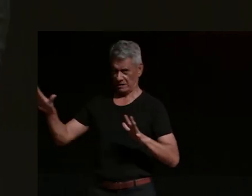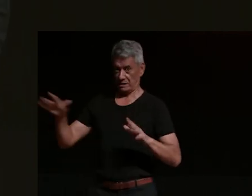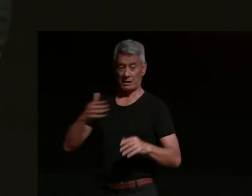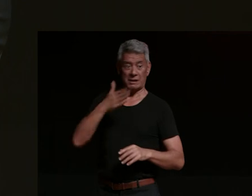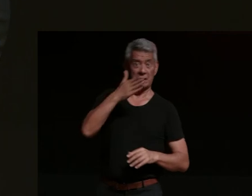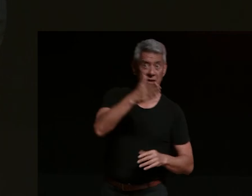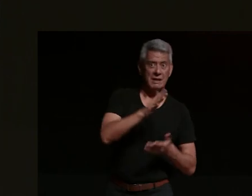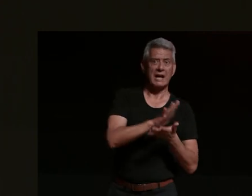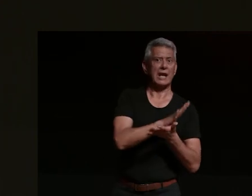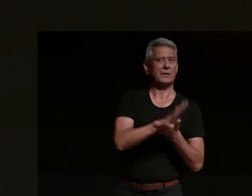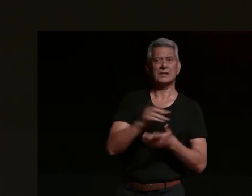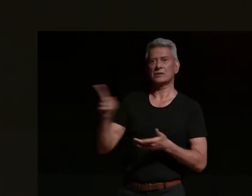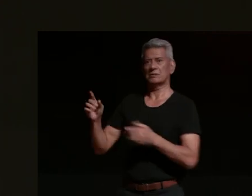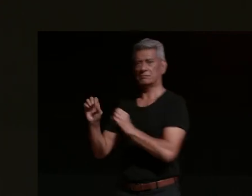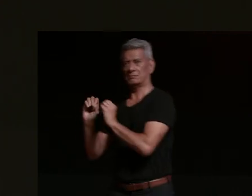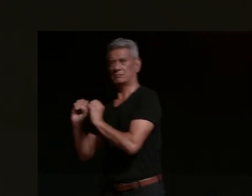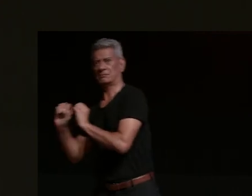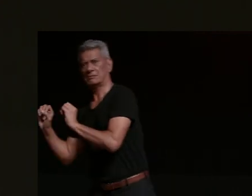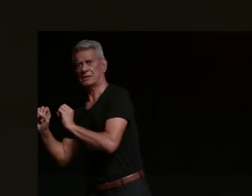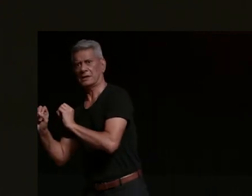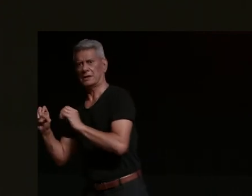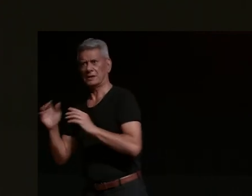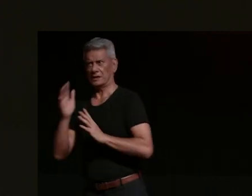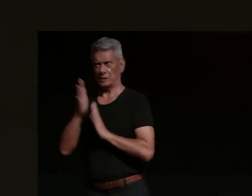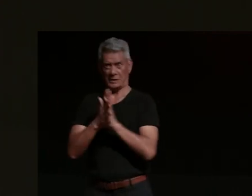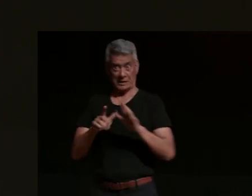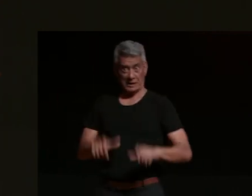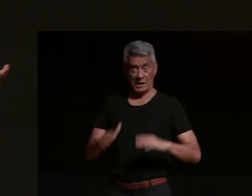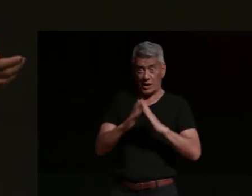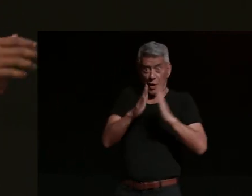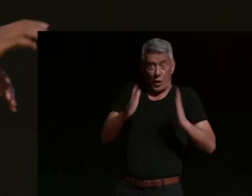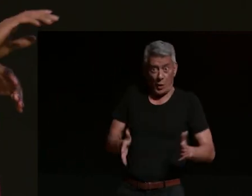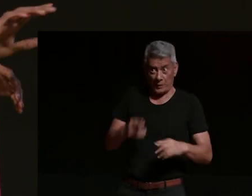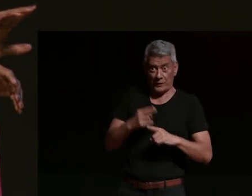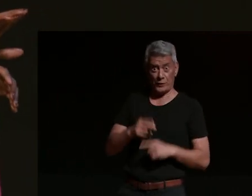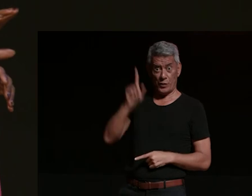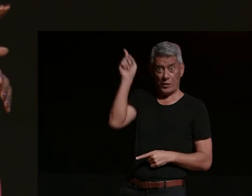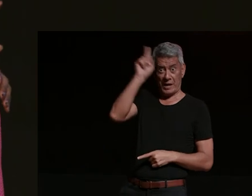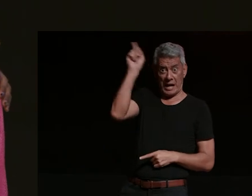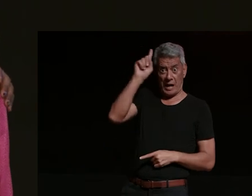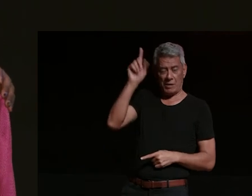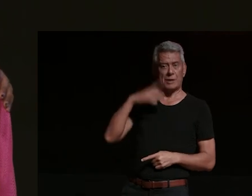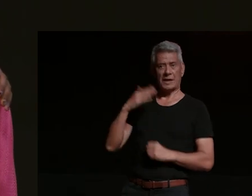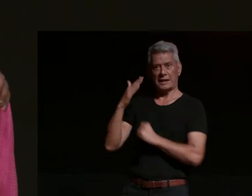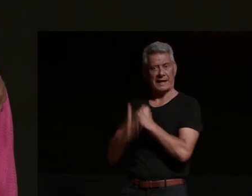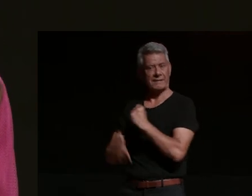that would only mean remaining and satisfied in the here and now and never of what it could be